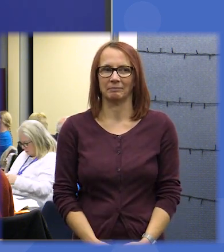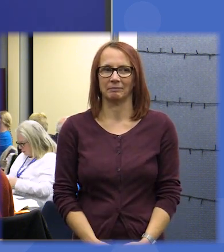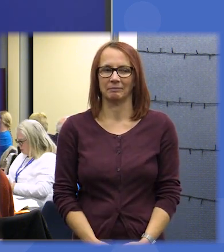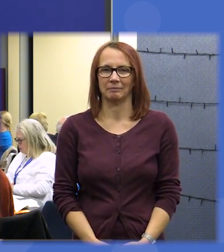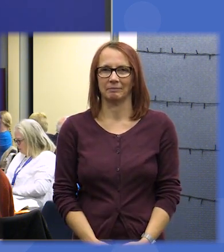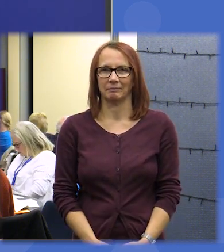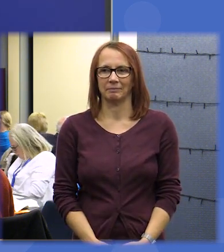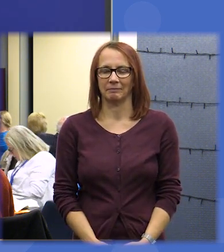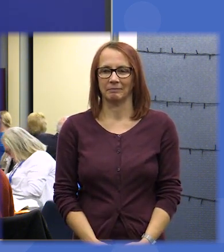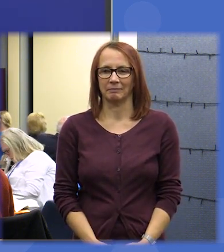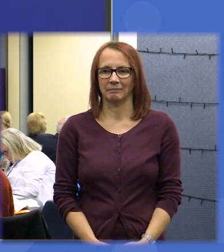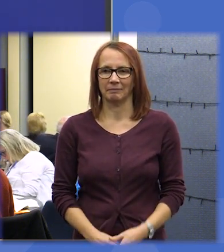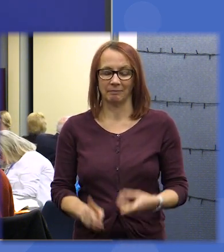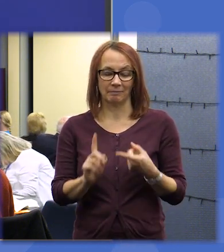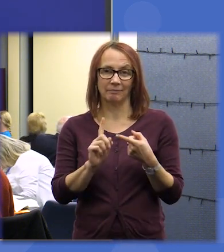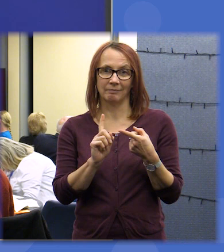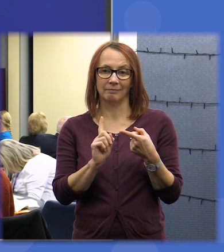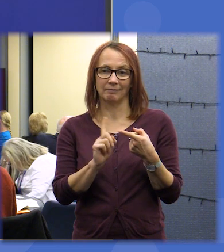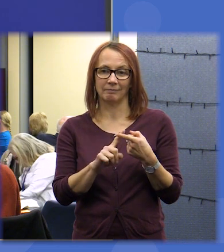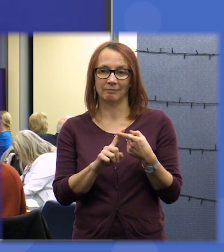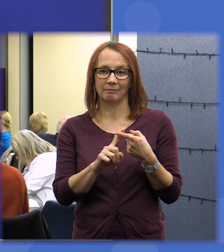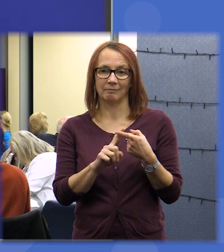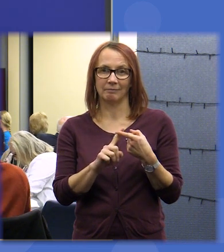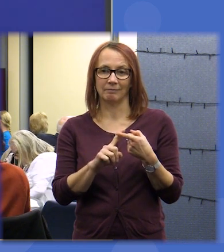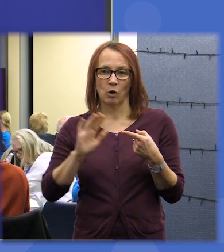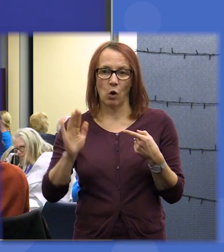number our number warning Olli it was brought return that was to be a